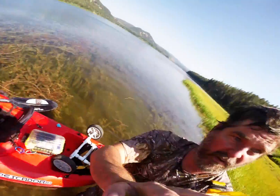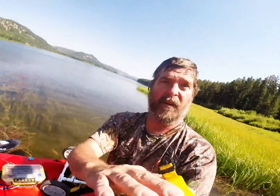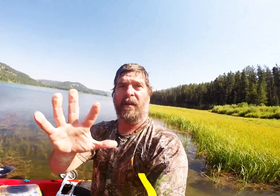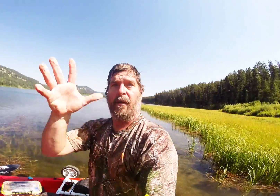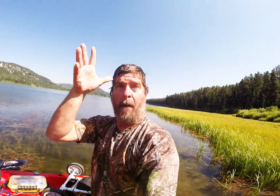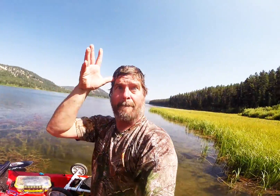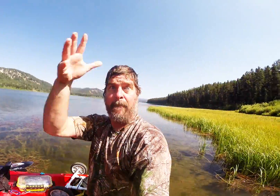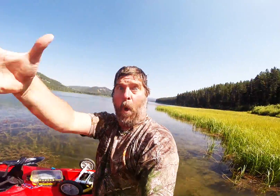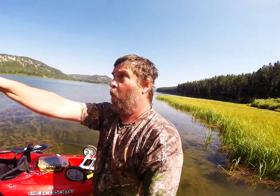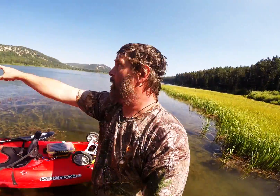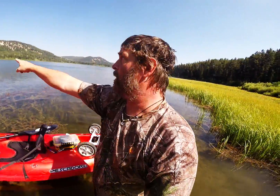MOOSE very excited!!